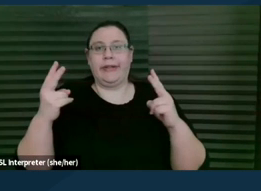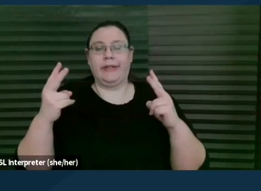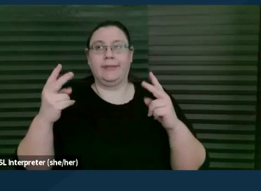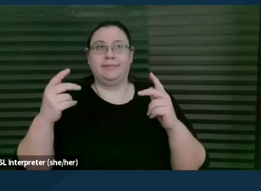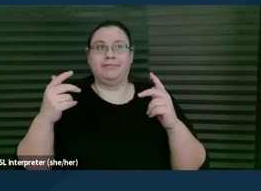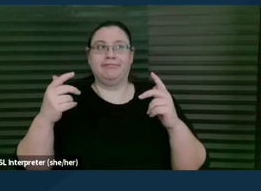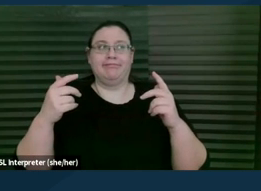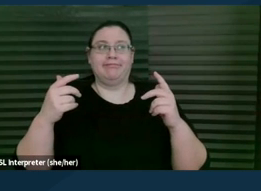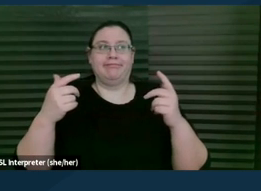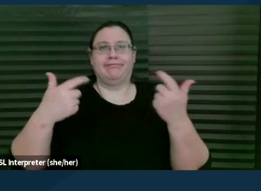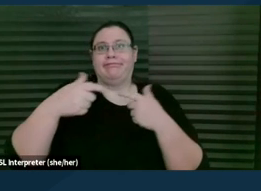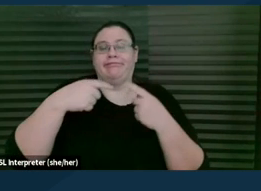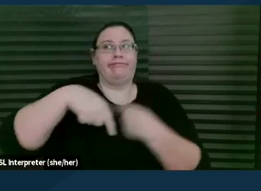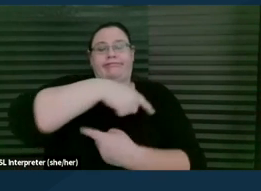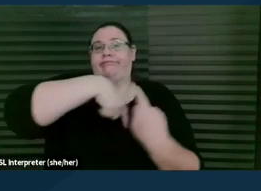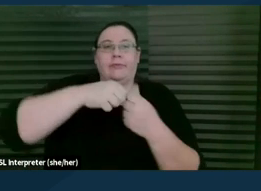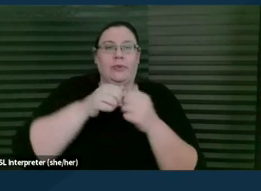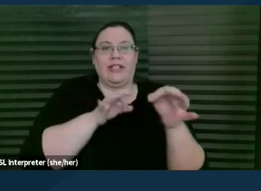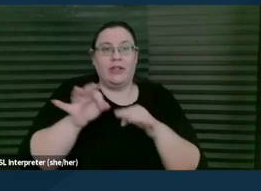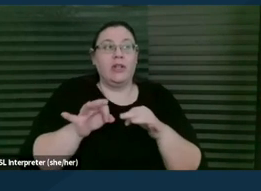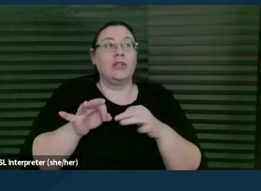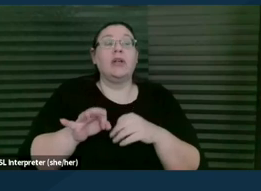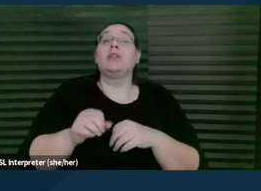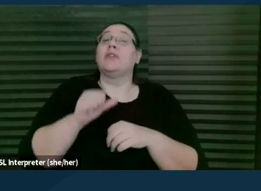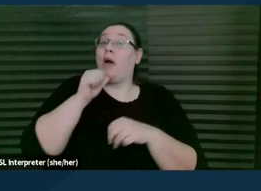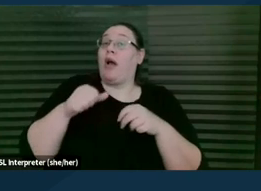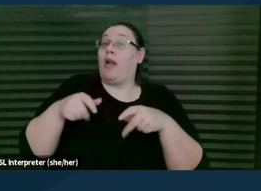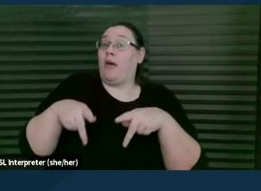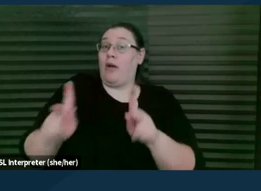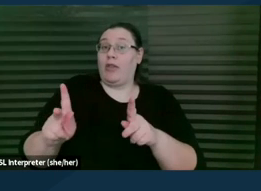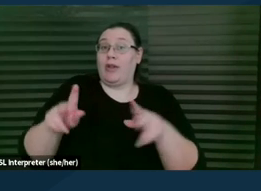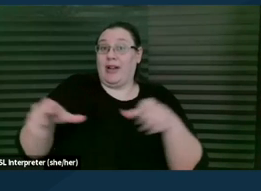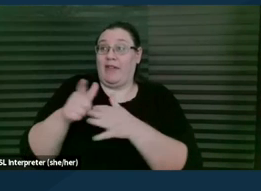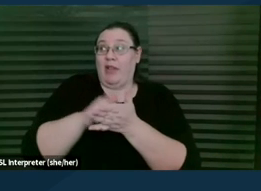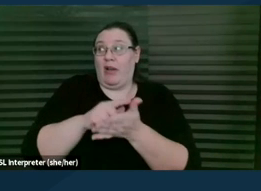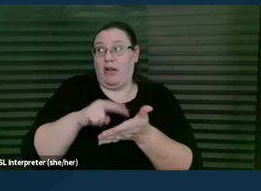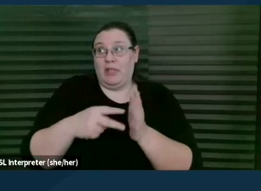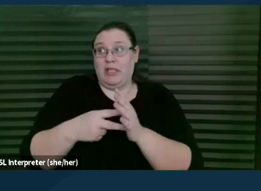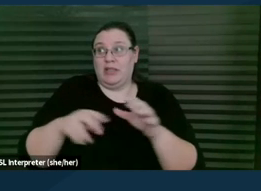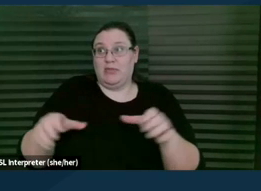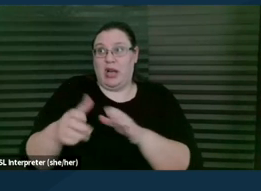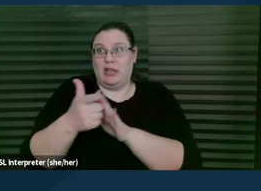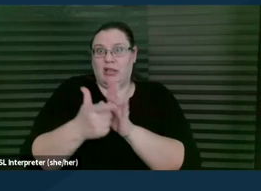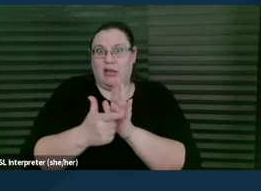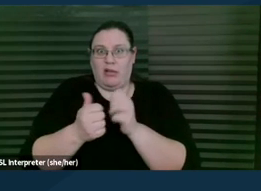with this definition. Logically, the unauthorized practice of law means practicing law without having an active California license.